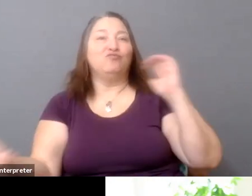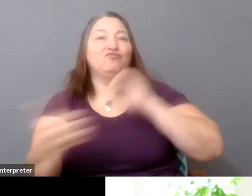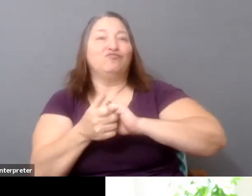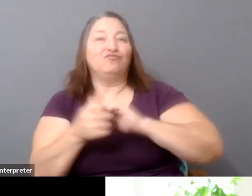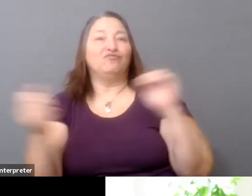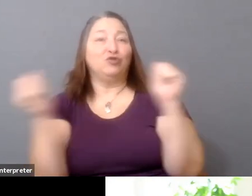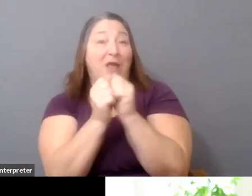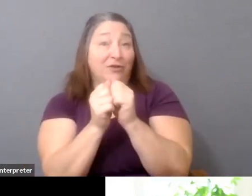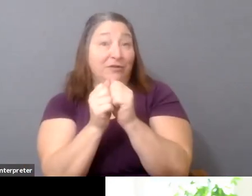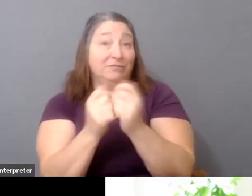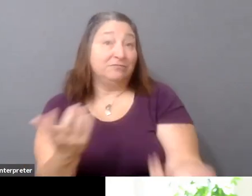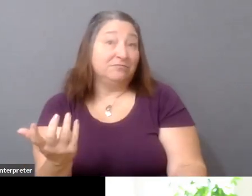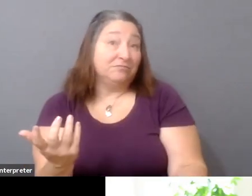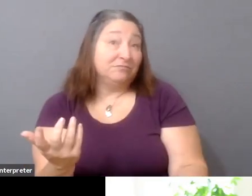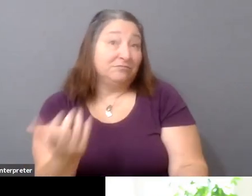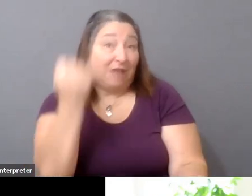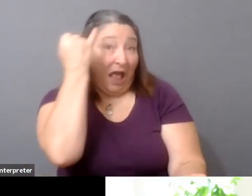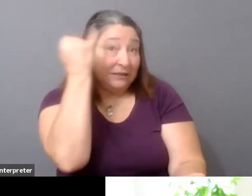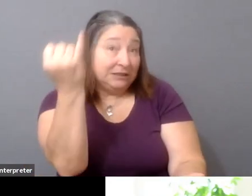but just throwing out how can--